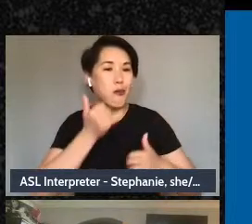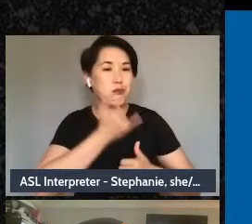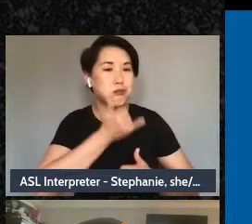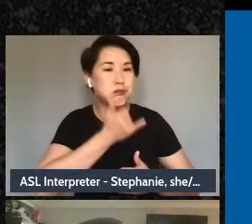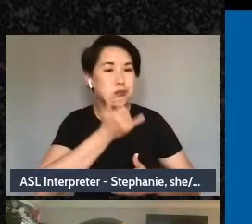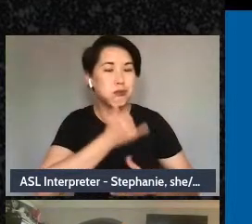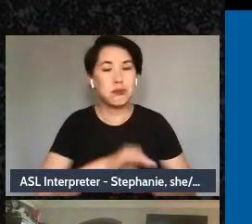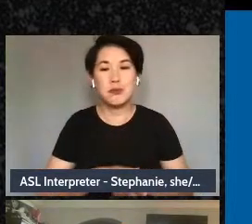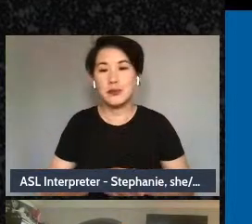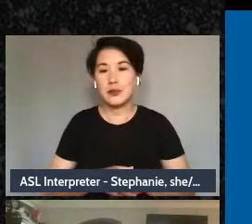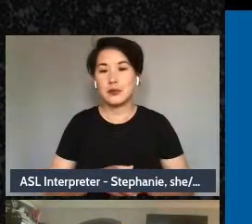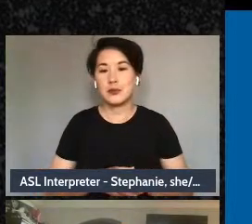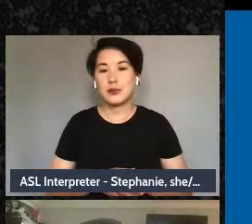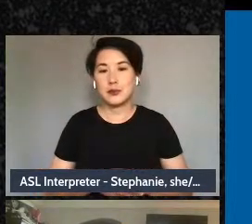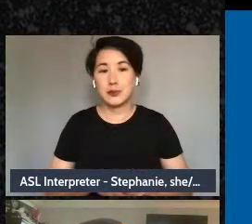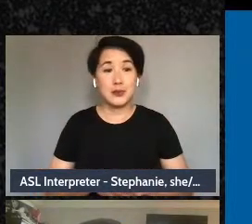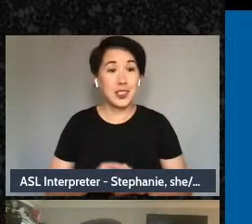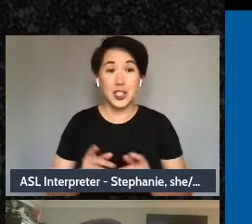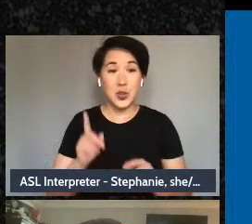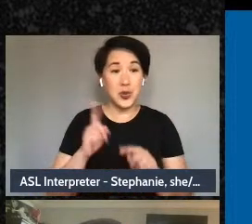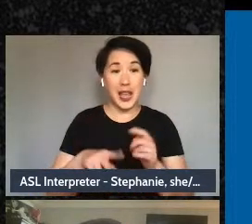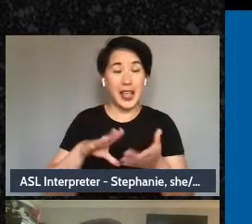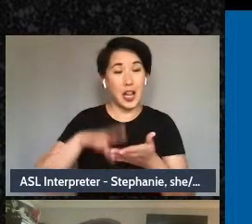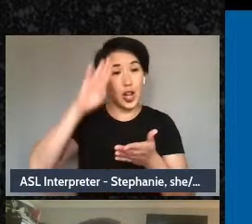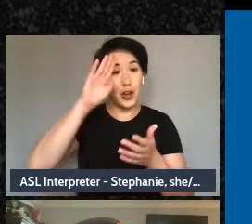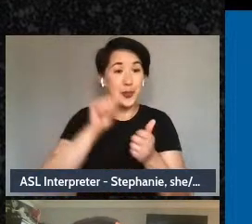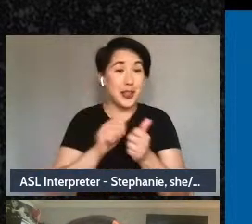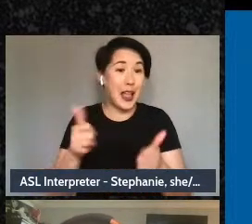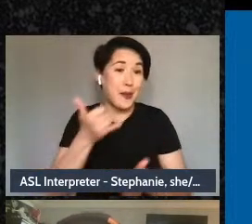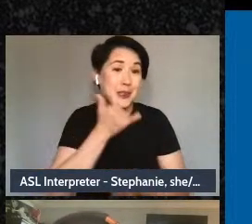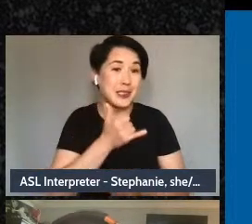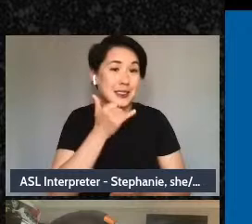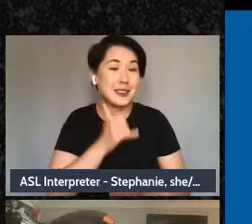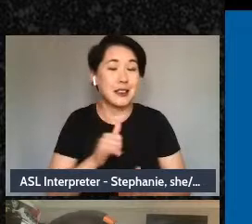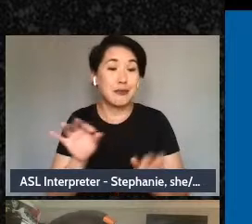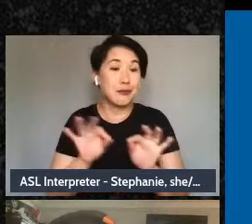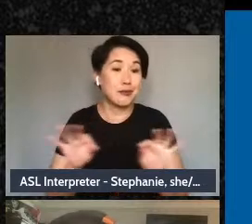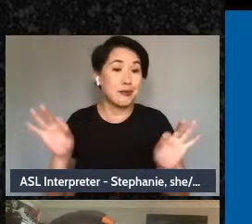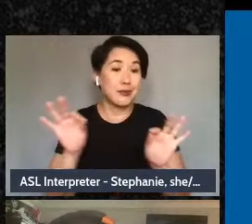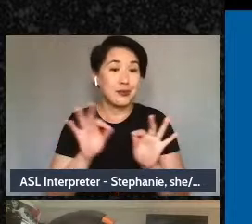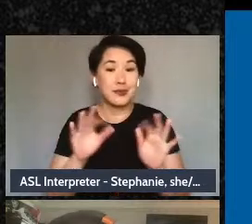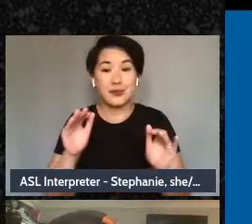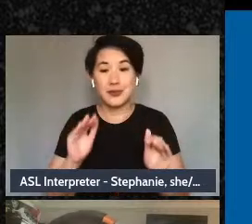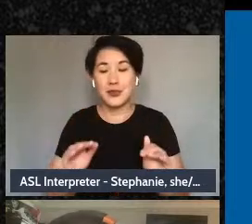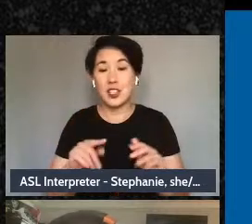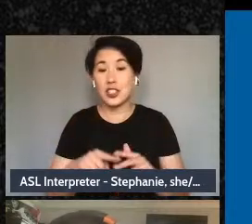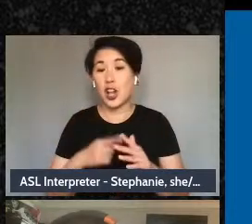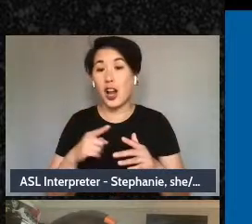without those mistakes it's important this is i want to start practicing identifying what